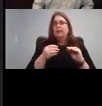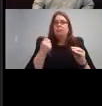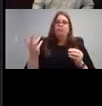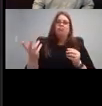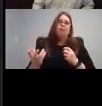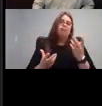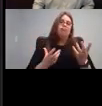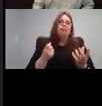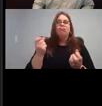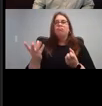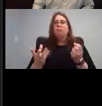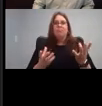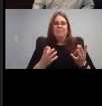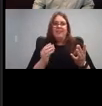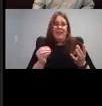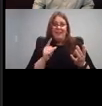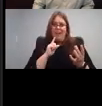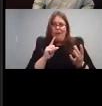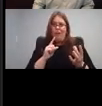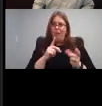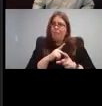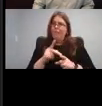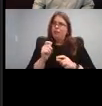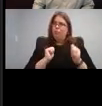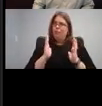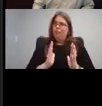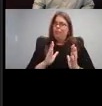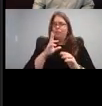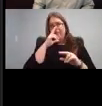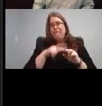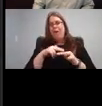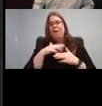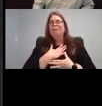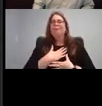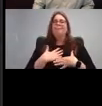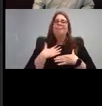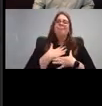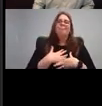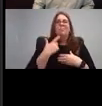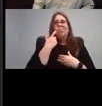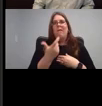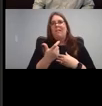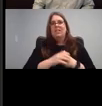gonna be fun to watch.